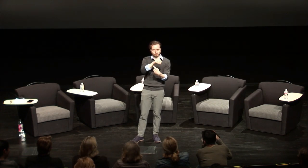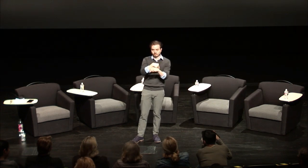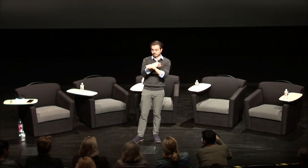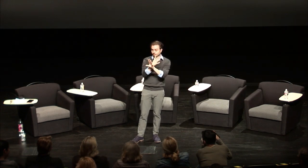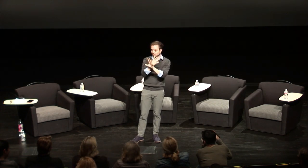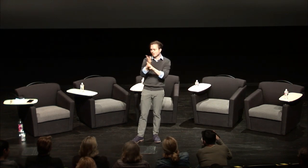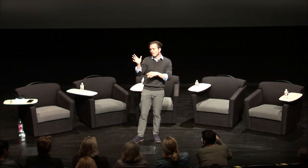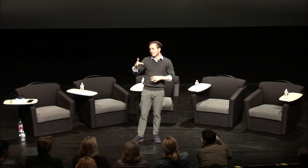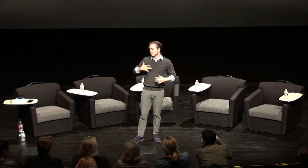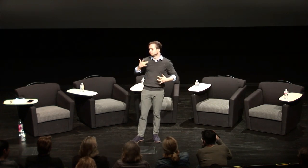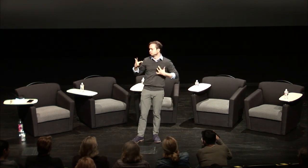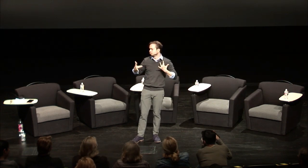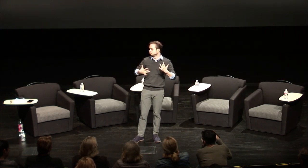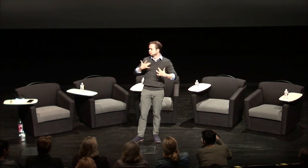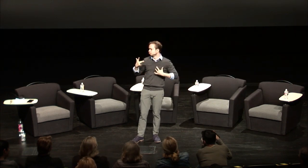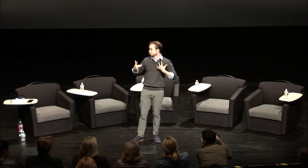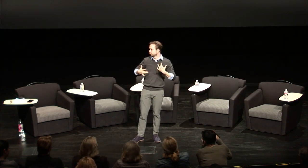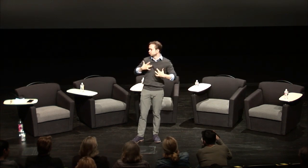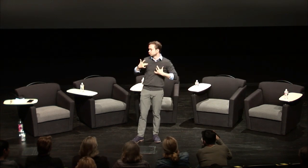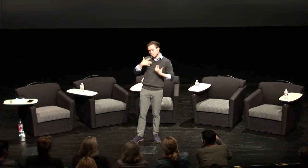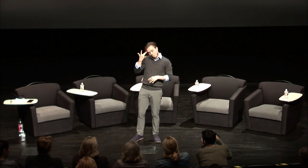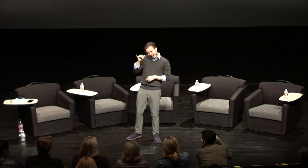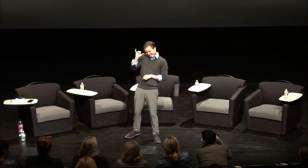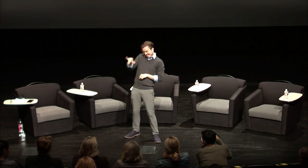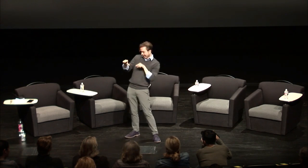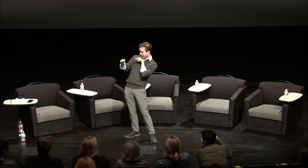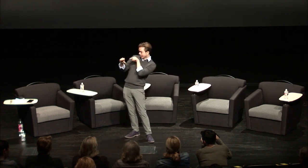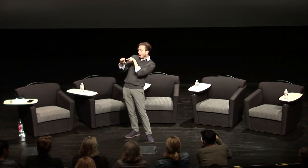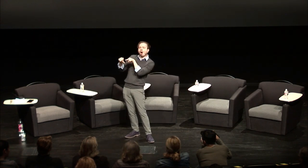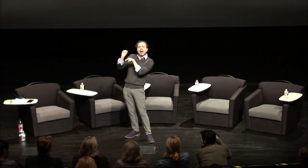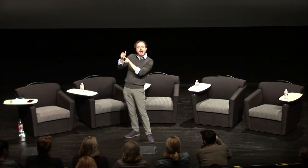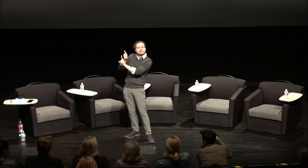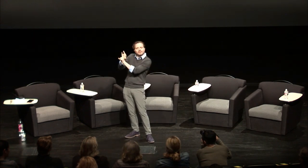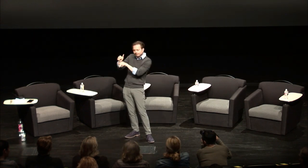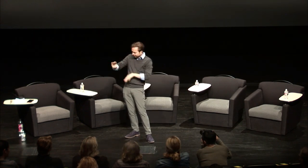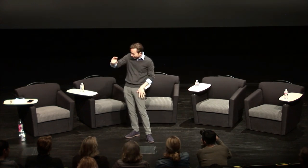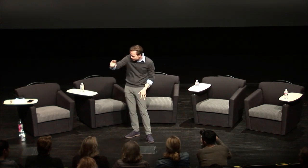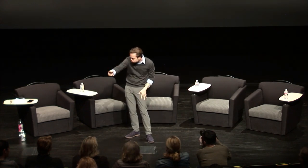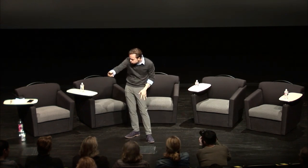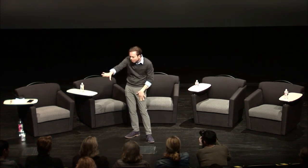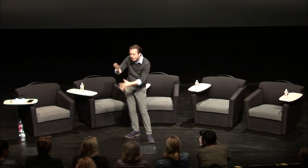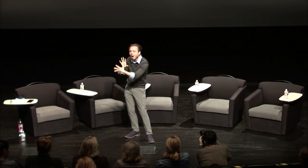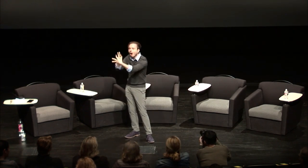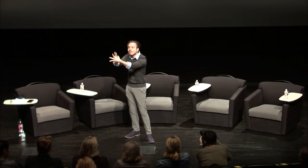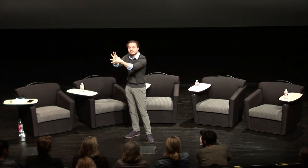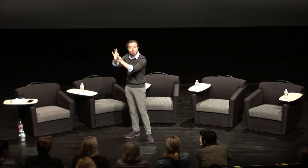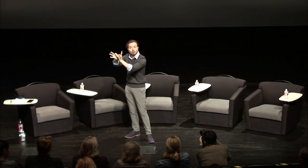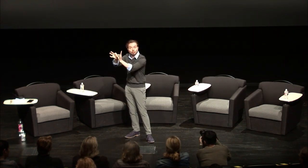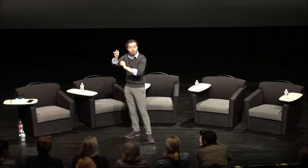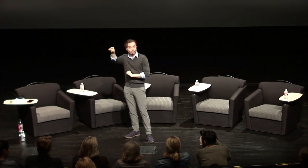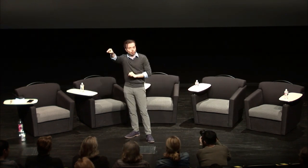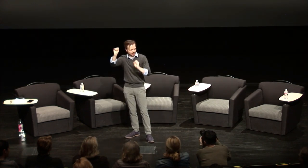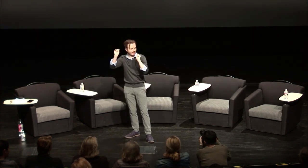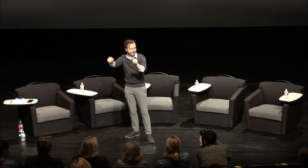Oh his best day of his life so he gets the videophone sets it up and he's gonna